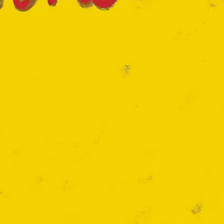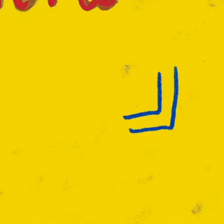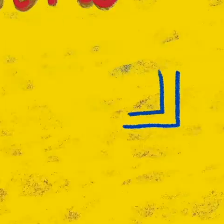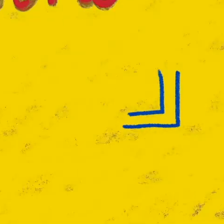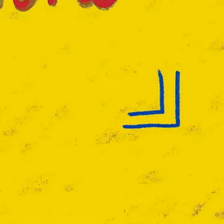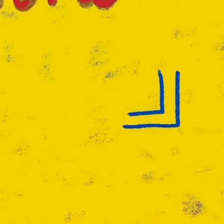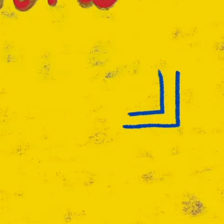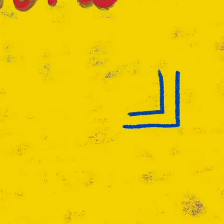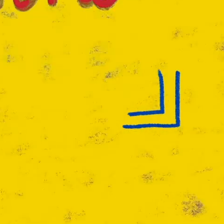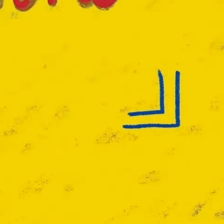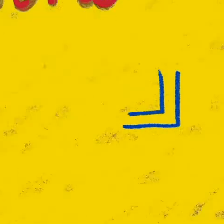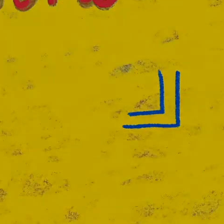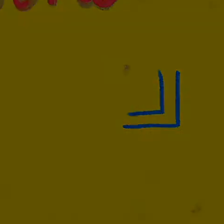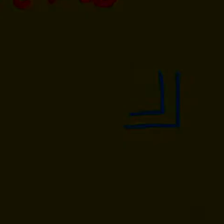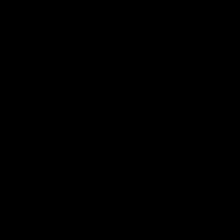Dresser from a Broken Mirror – episode 2 -